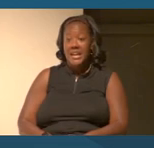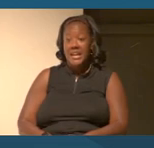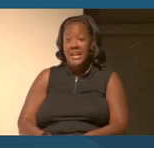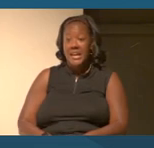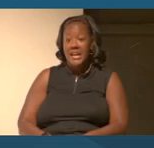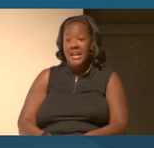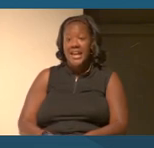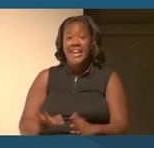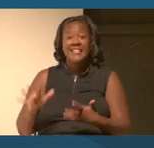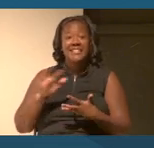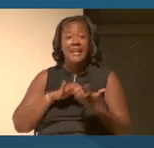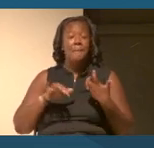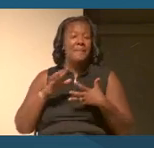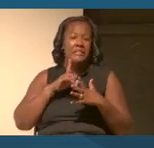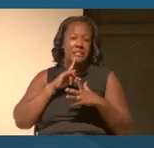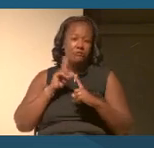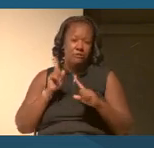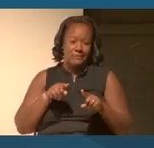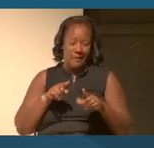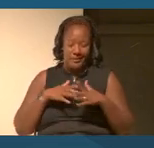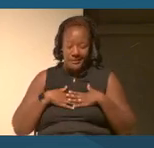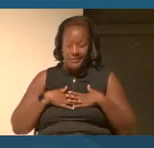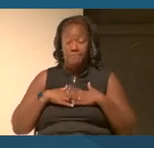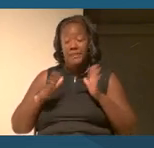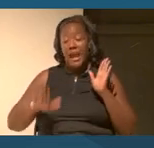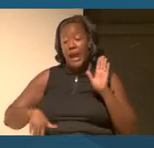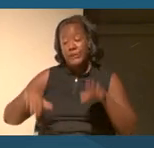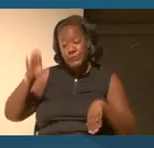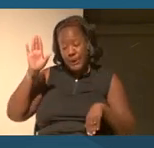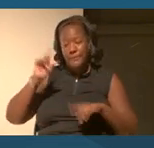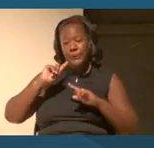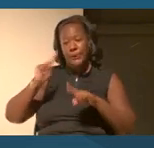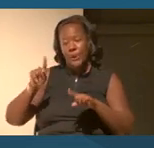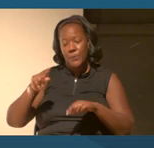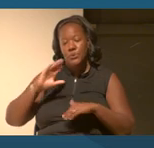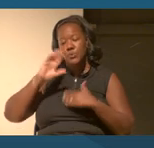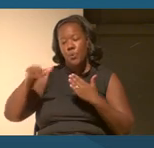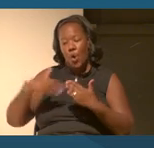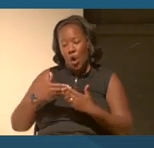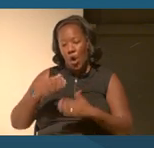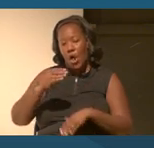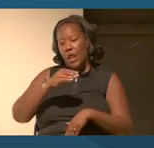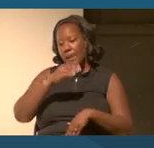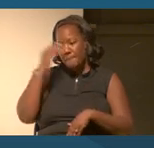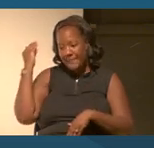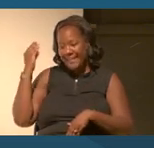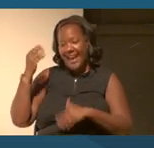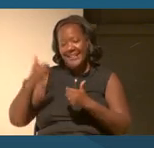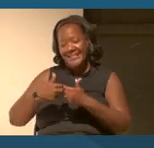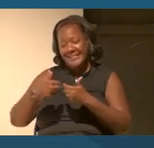It's sort of a mixed response because I grew up attending black, all black, segregated Catholic schools.